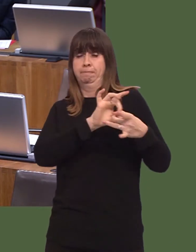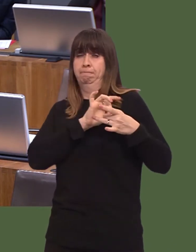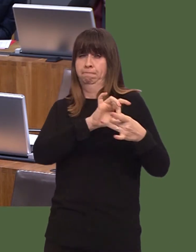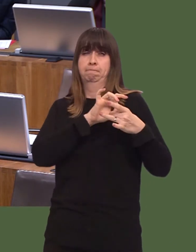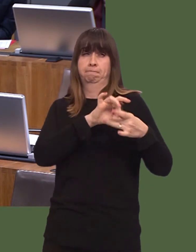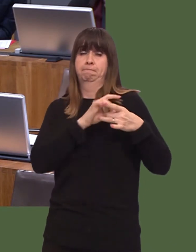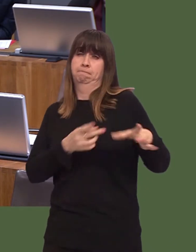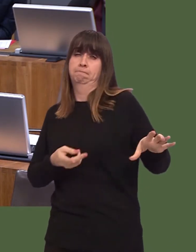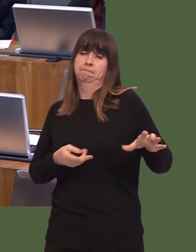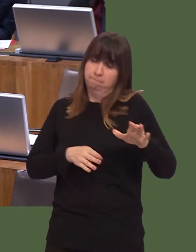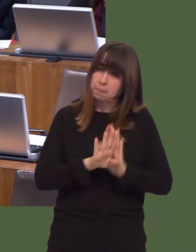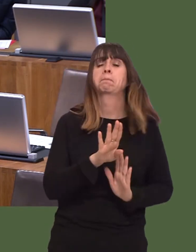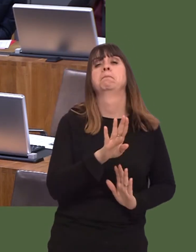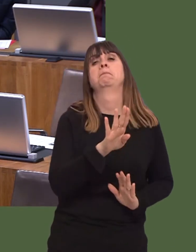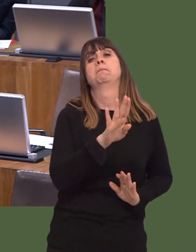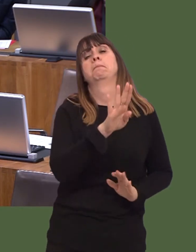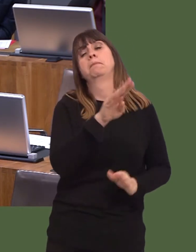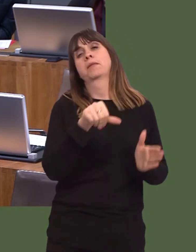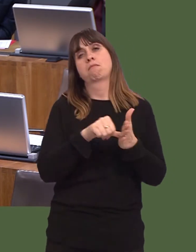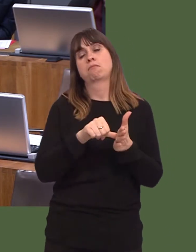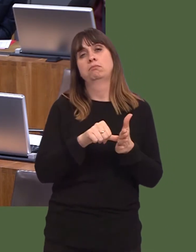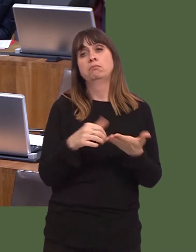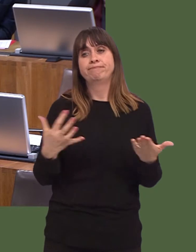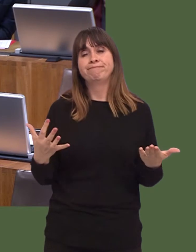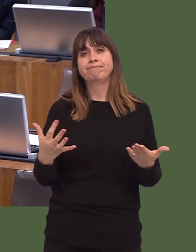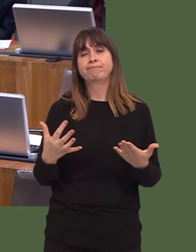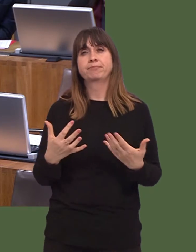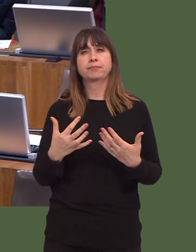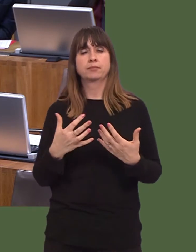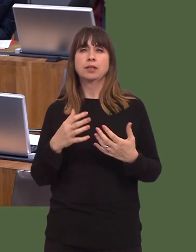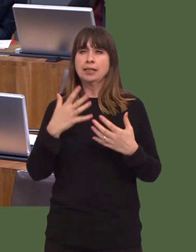I suspect that, for many individuals, itís a tailor-made approach to that individual